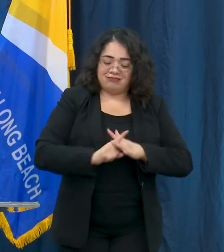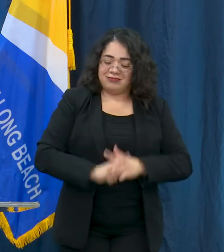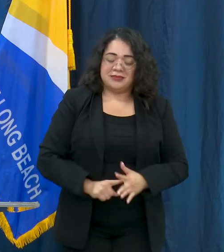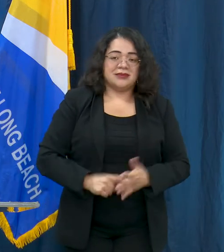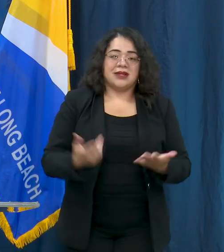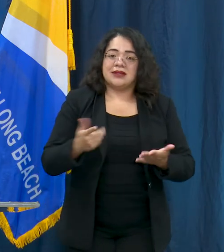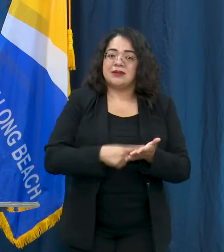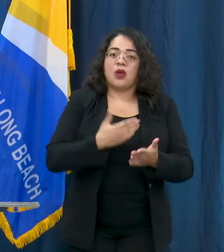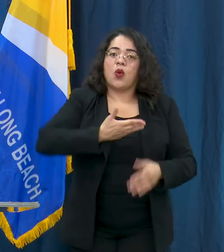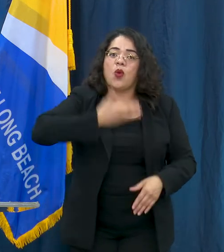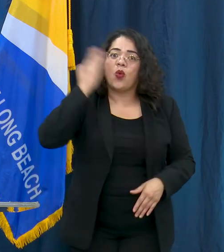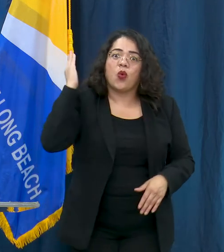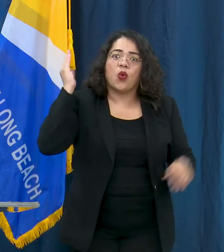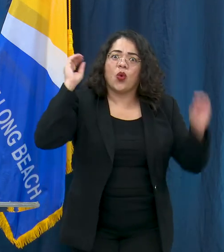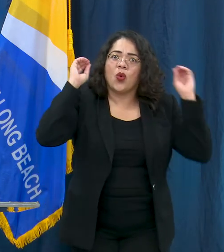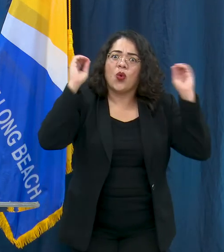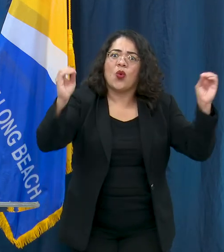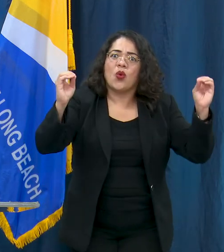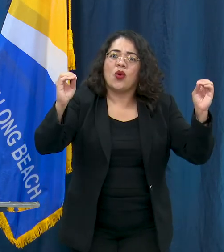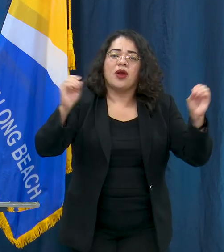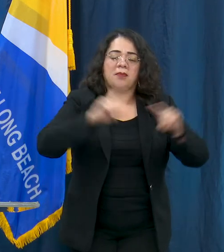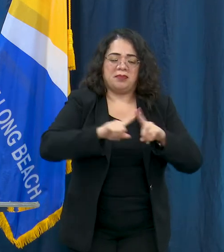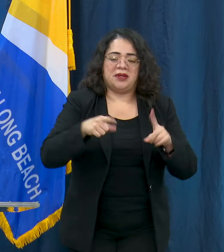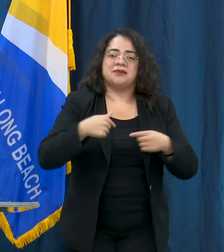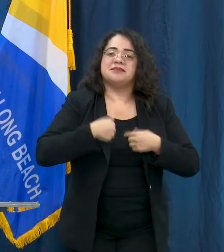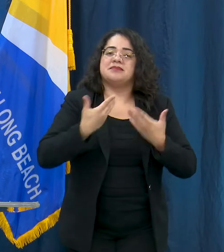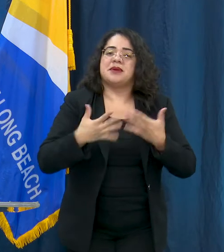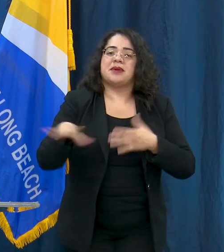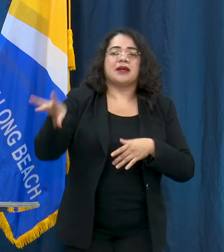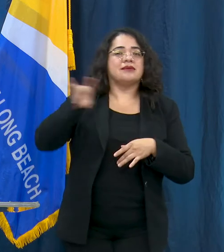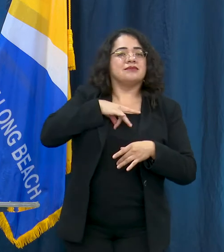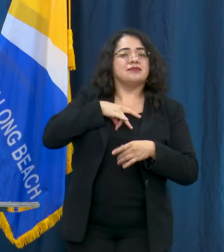Make sure that you maintain at least six feet of space between you and others